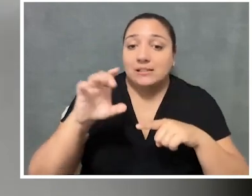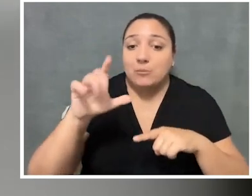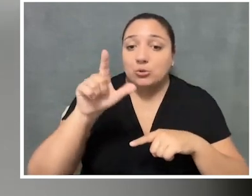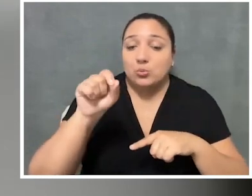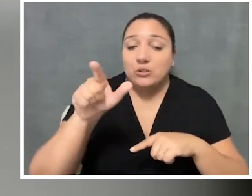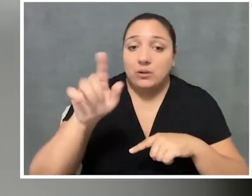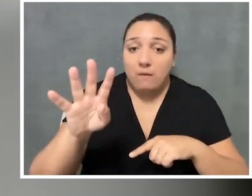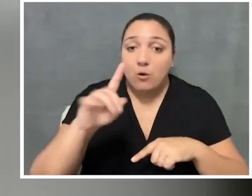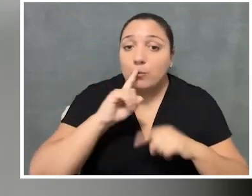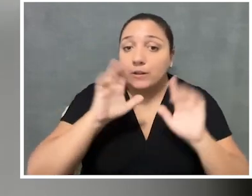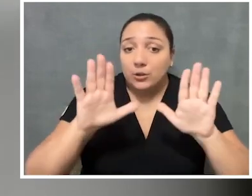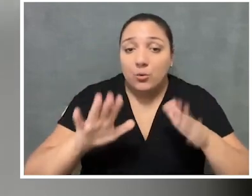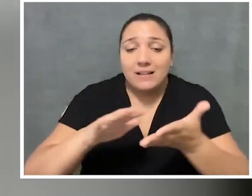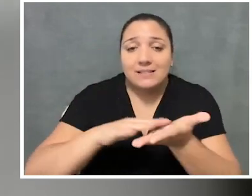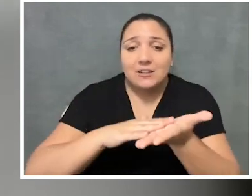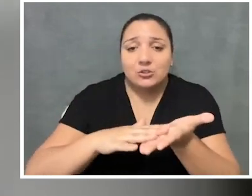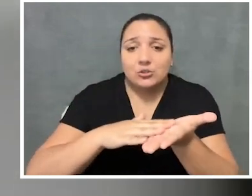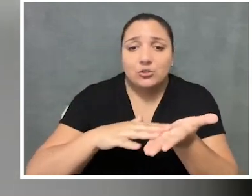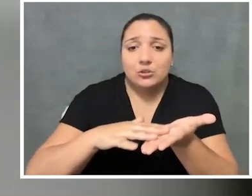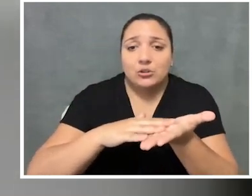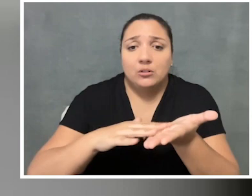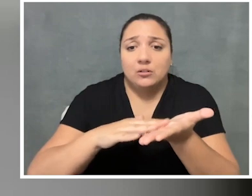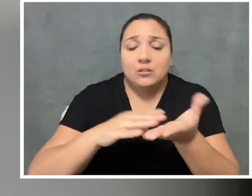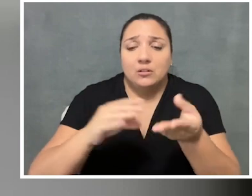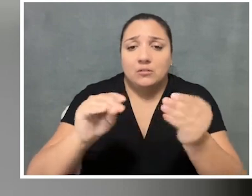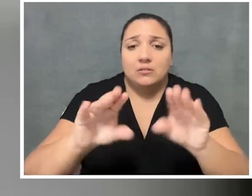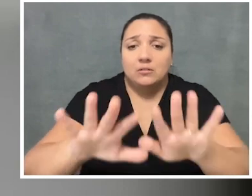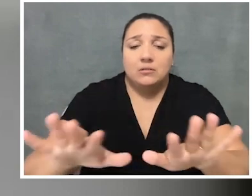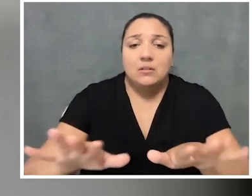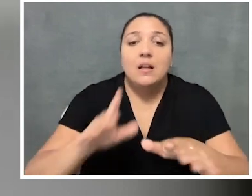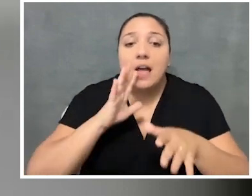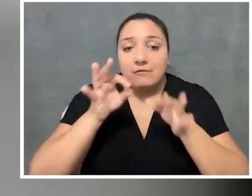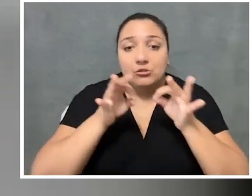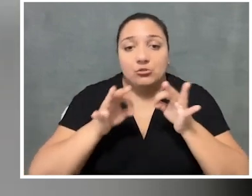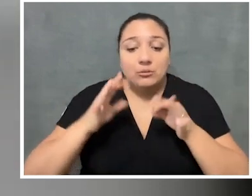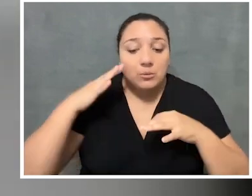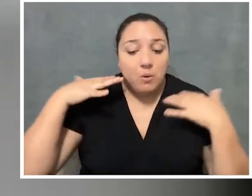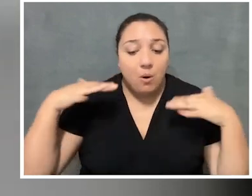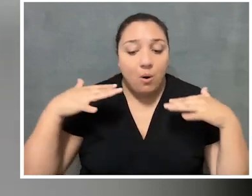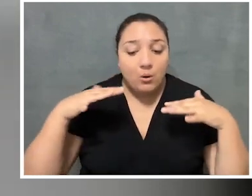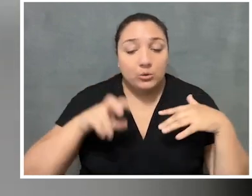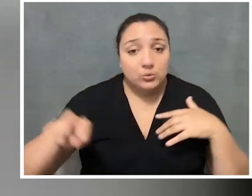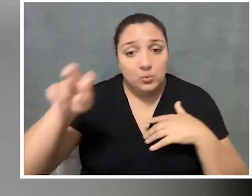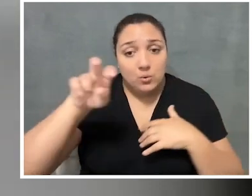And lots of great tactile elements built into that exhibition. We have a descriptive audio tour,